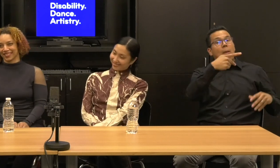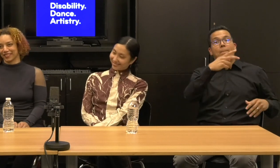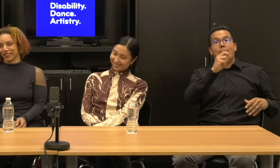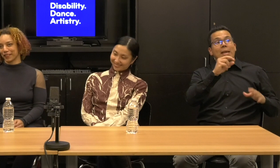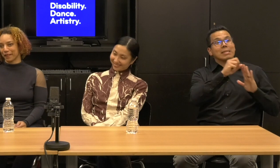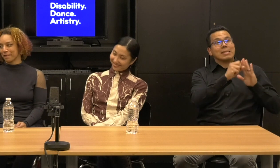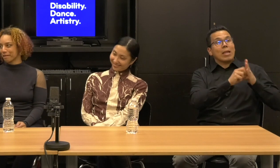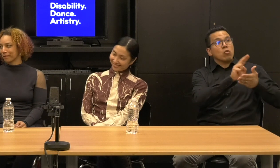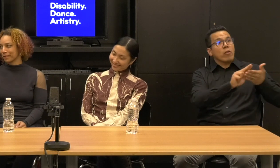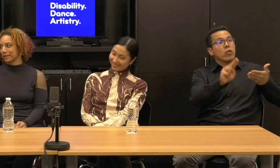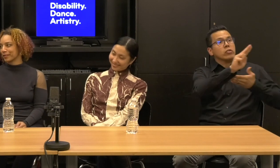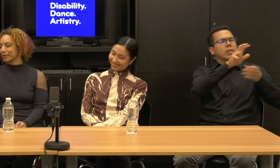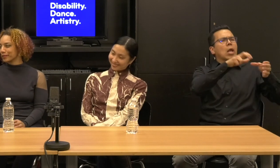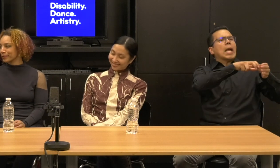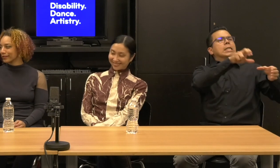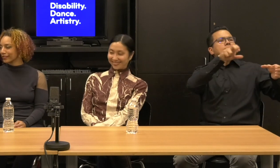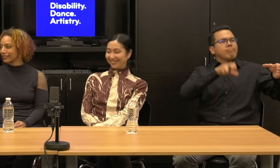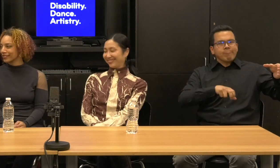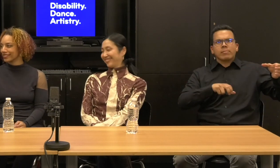to begin a career in dance.